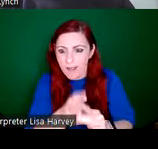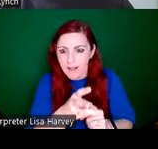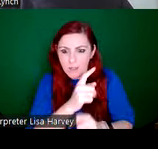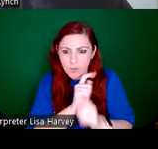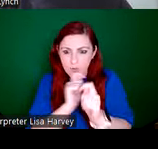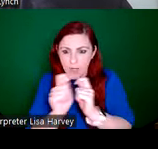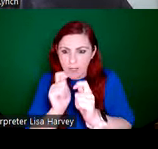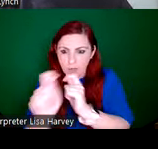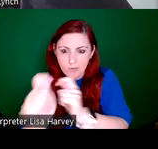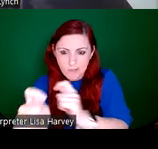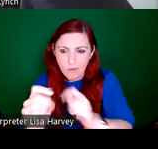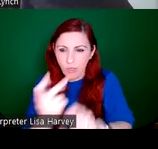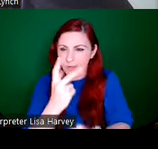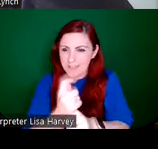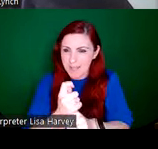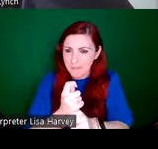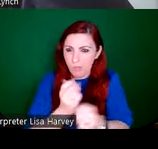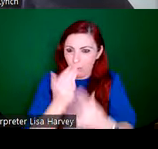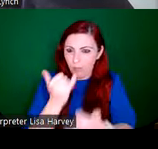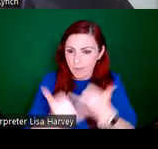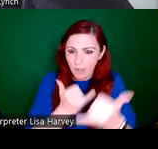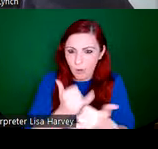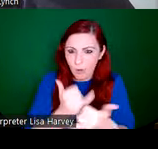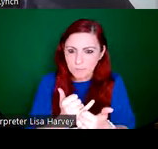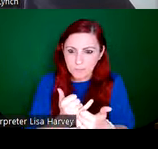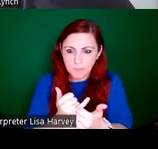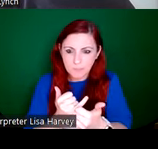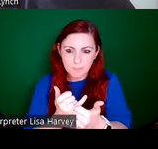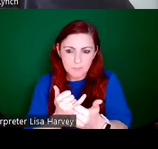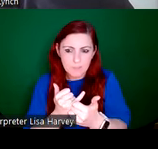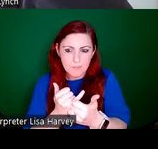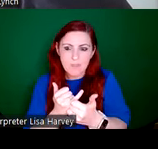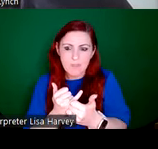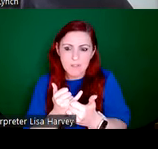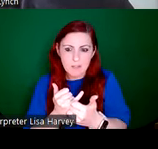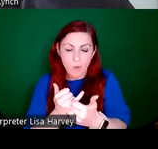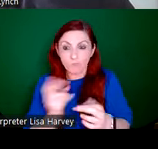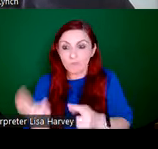across three different rotations. So repeat visits are recommended, so that you